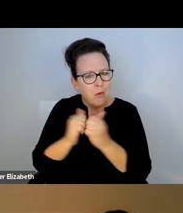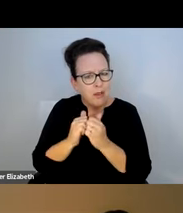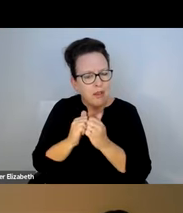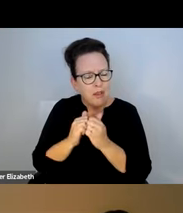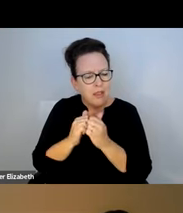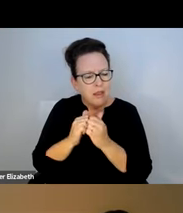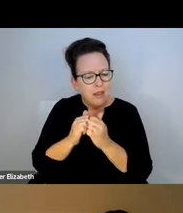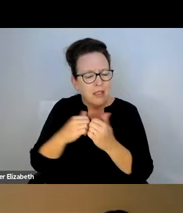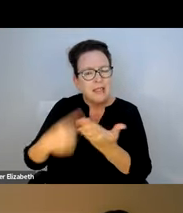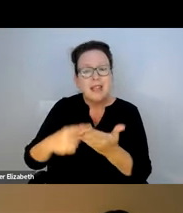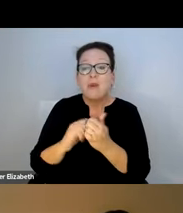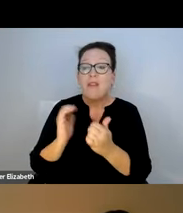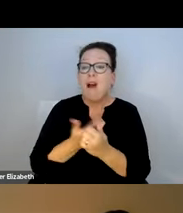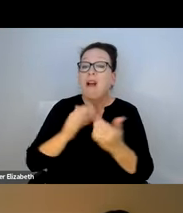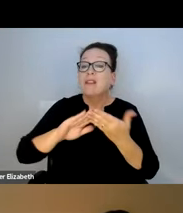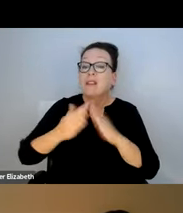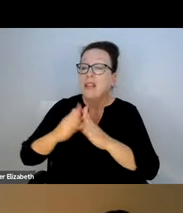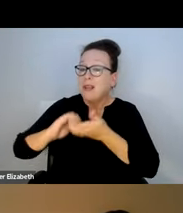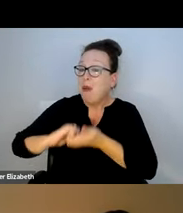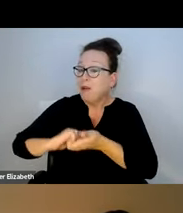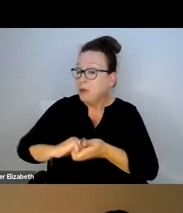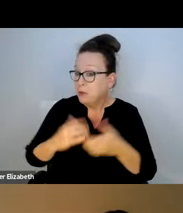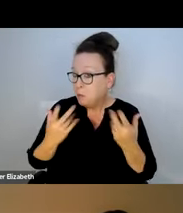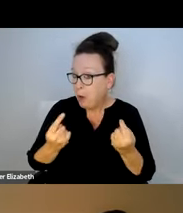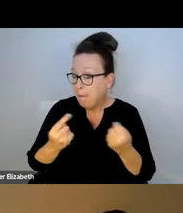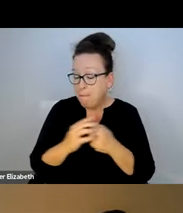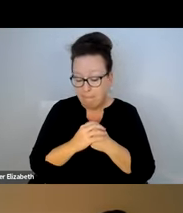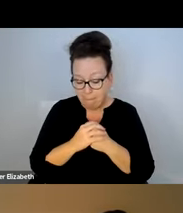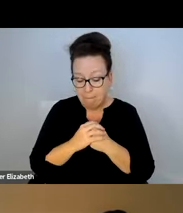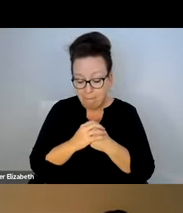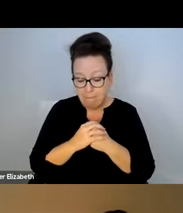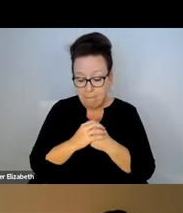OF OUR CONTRACTORS AND WE HAVE BEEN TALKING A LOT WITH OUR